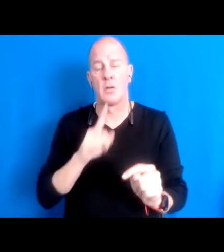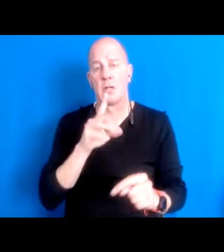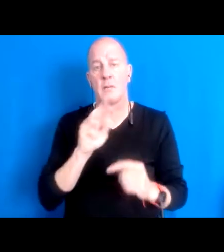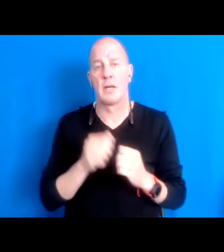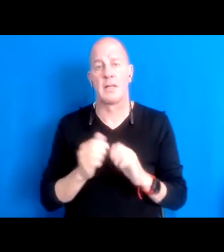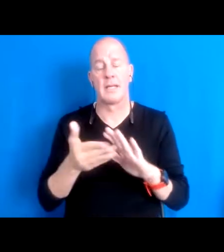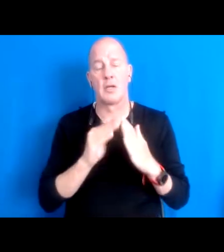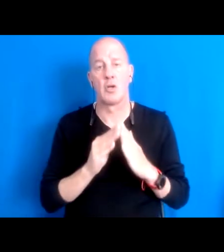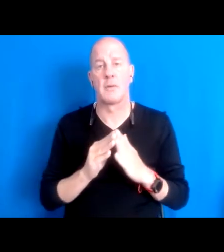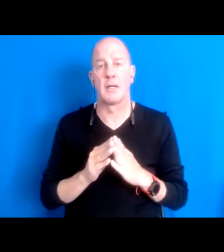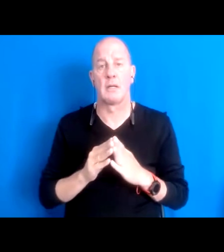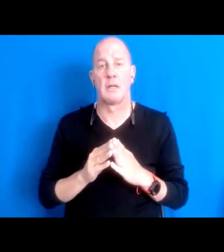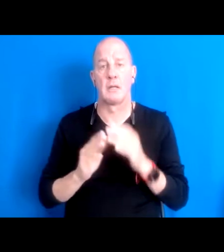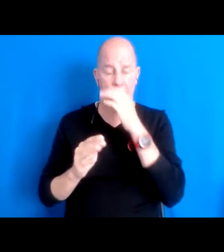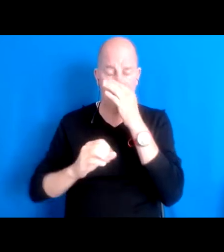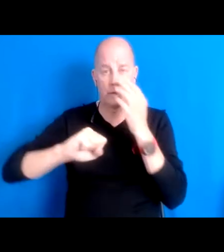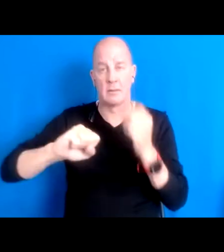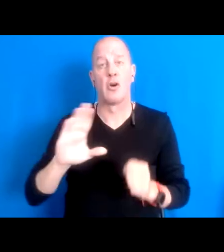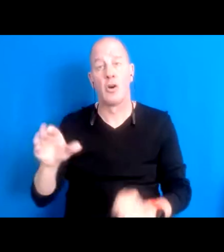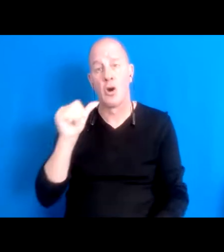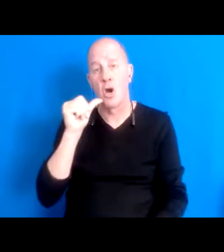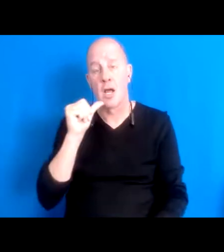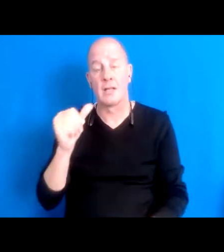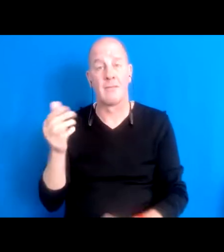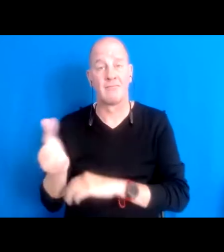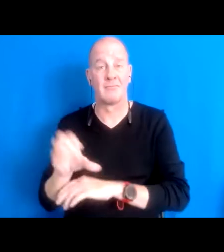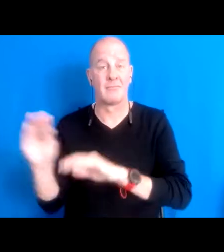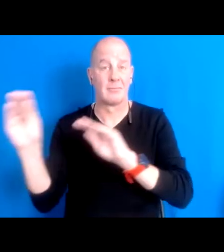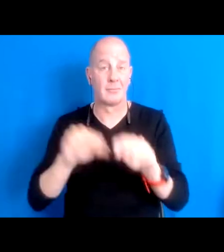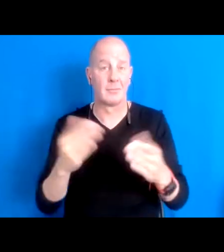she had artists that were relocated here in the 50s when the government decided just to